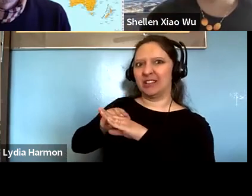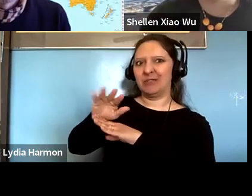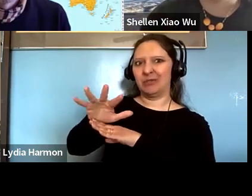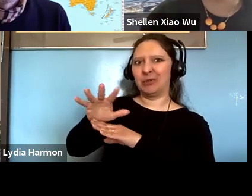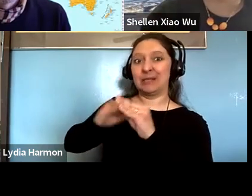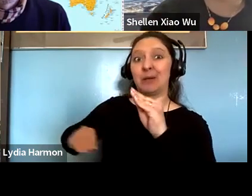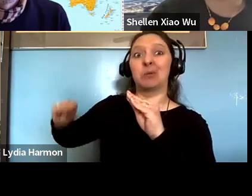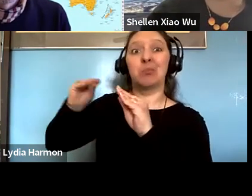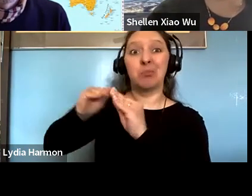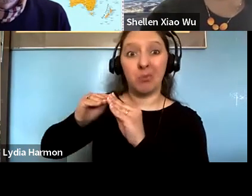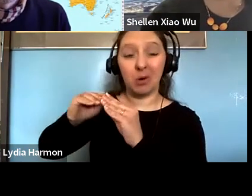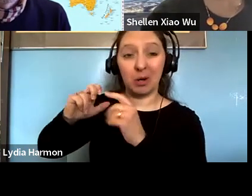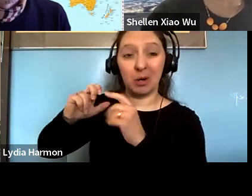Timothy Gill: But ya know that that.